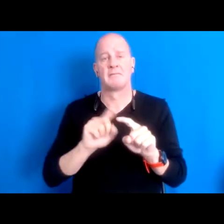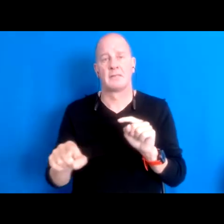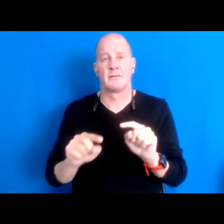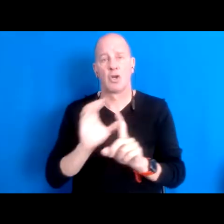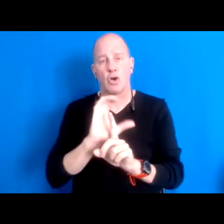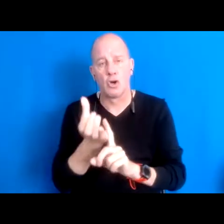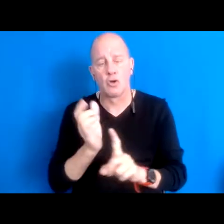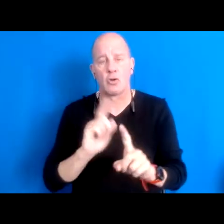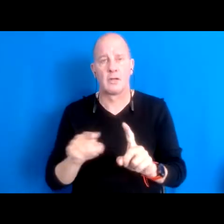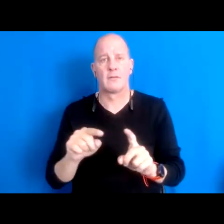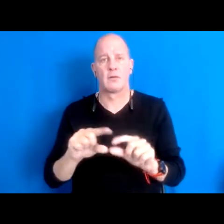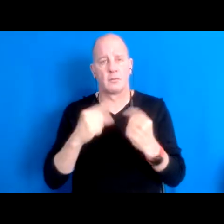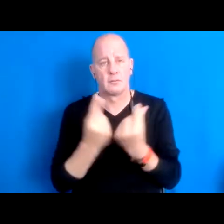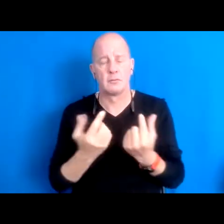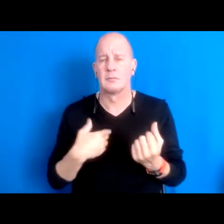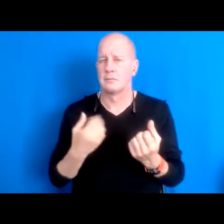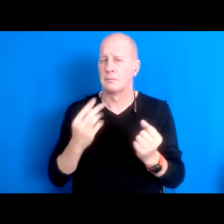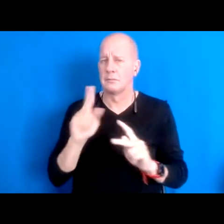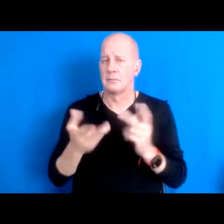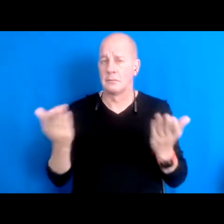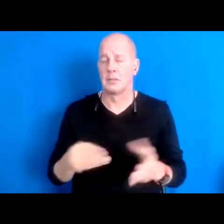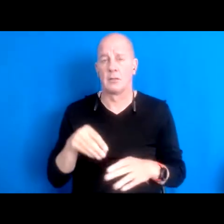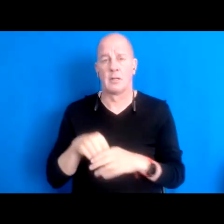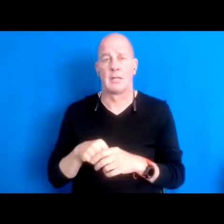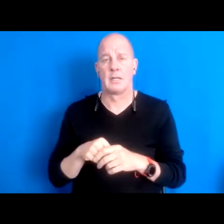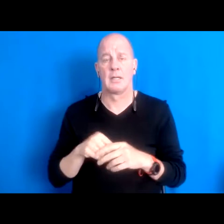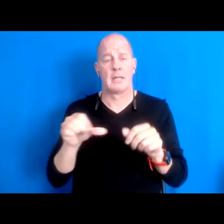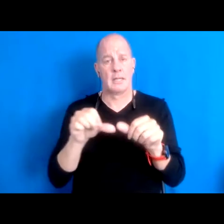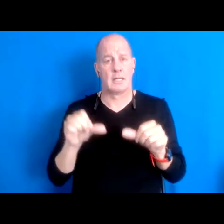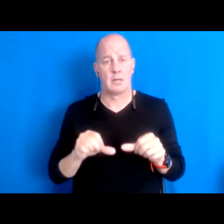folks here in the territory that are indigenous folks had many experiences of the world displaced